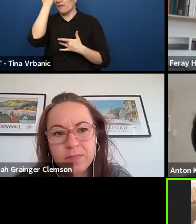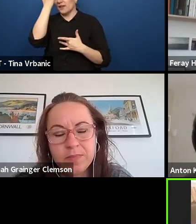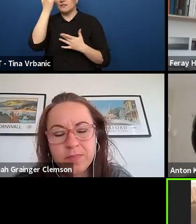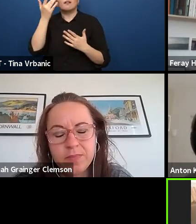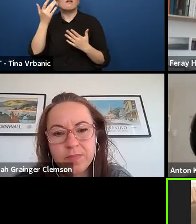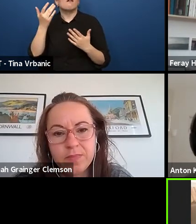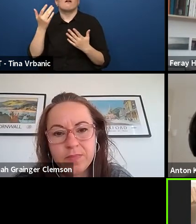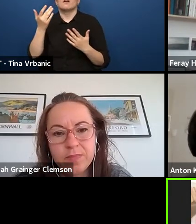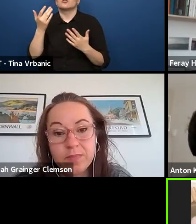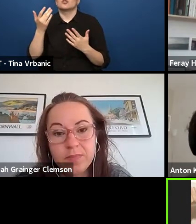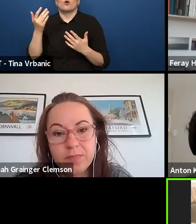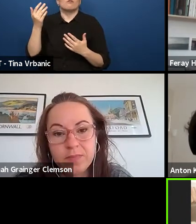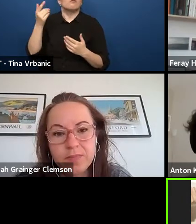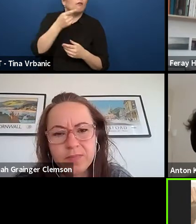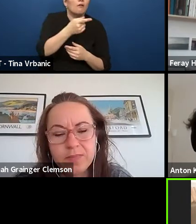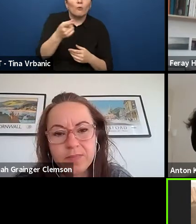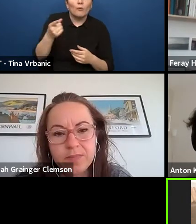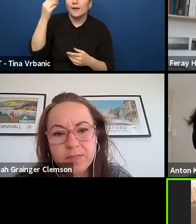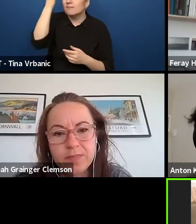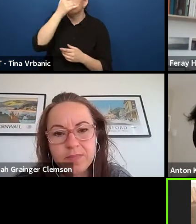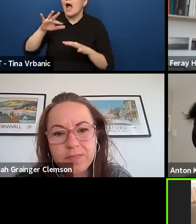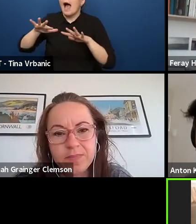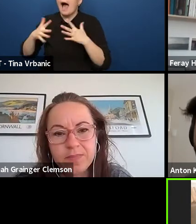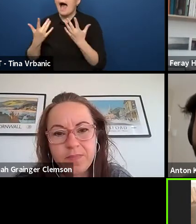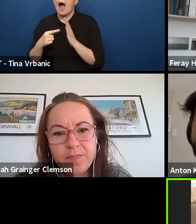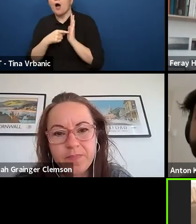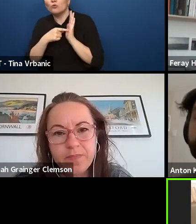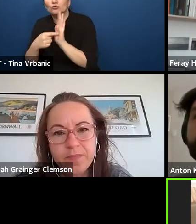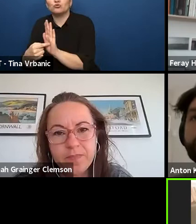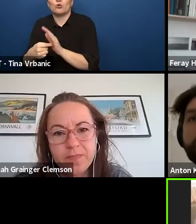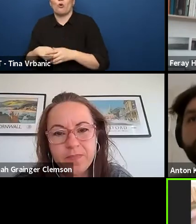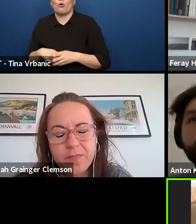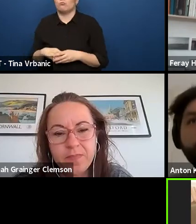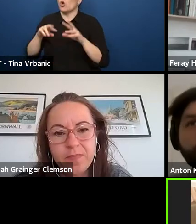or on the topic or participatory